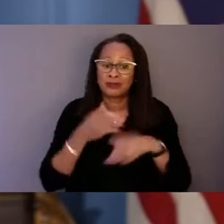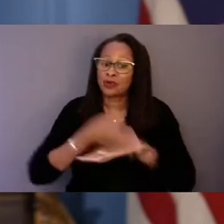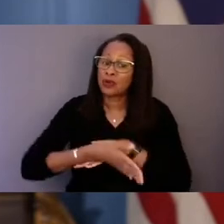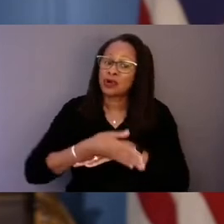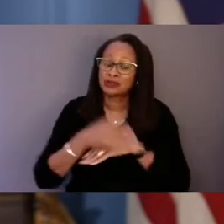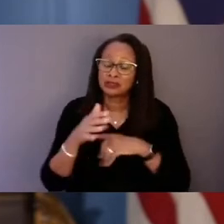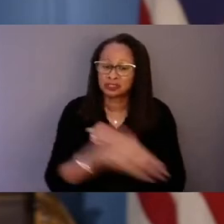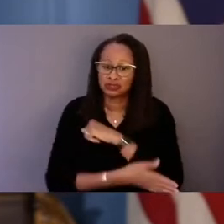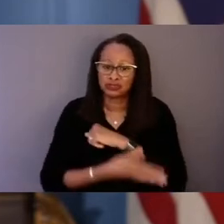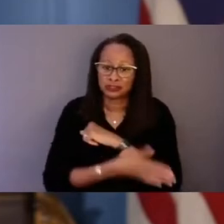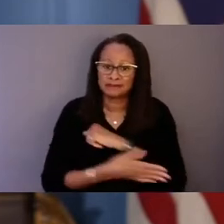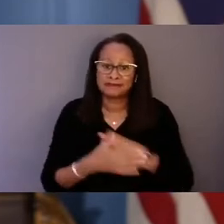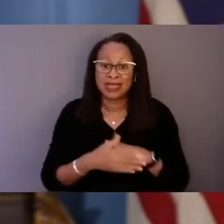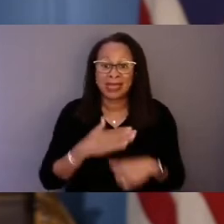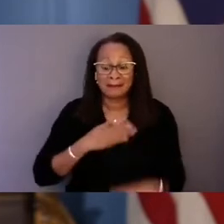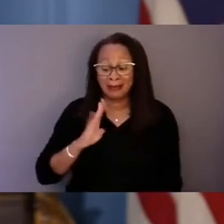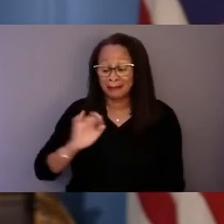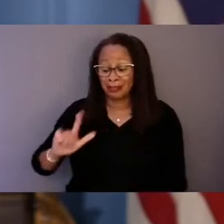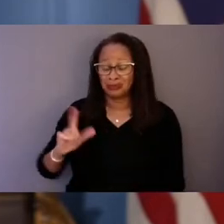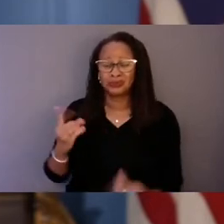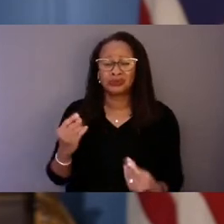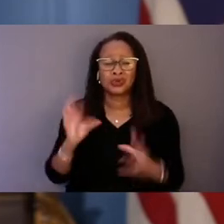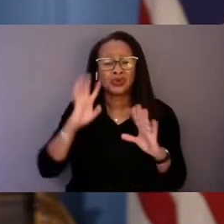My bill would create a framework for crisis call centers,